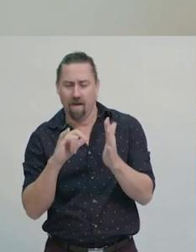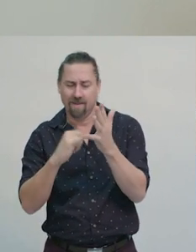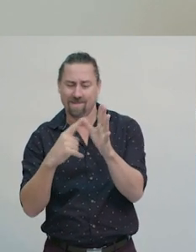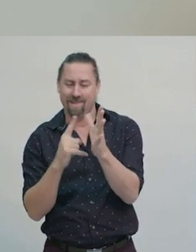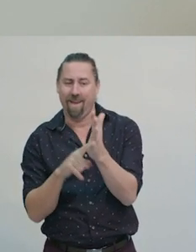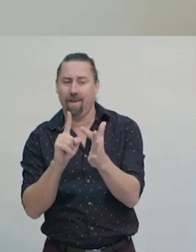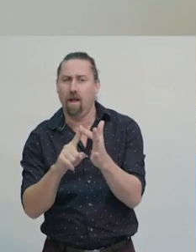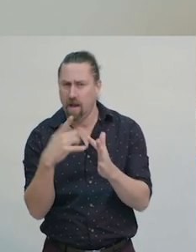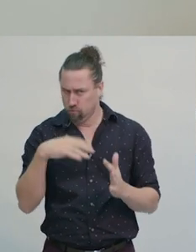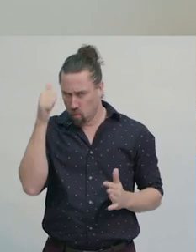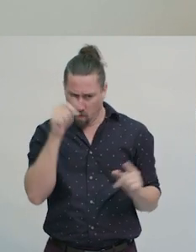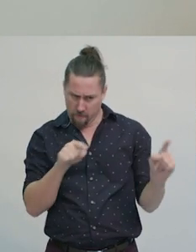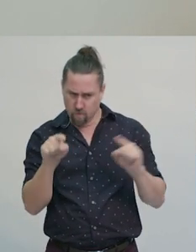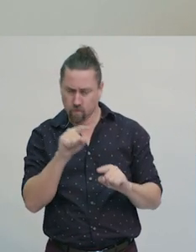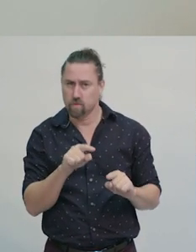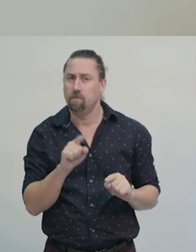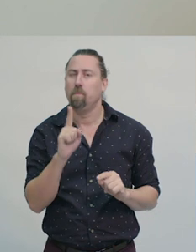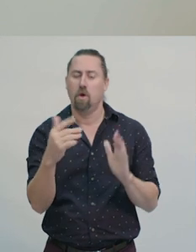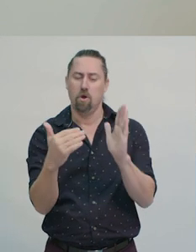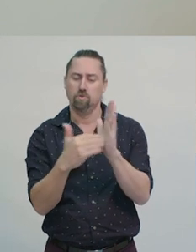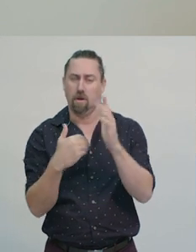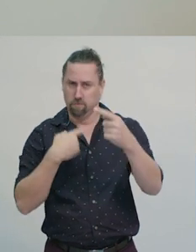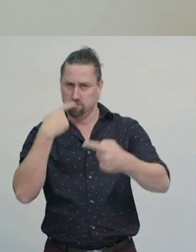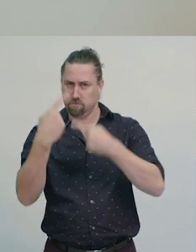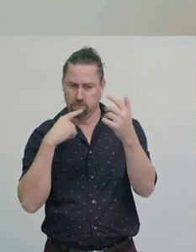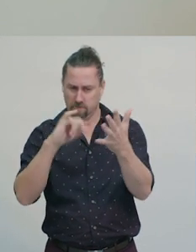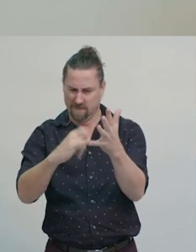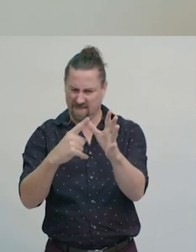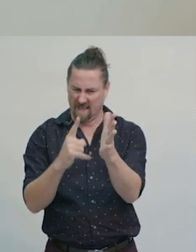Today, we are going to take a closer look at scale.